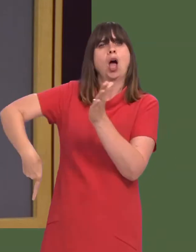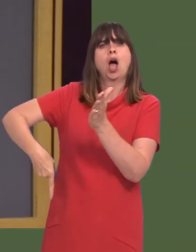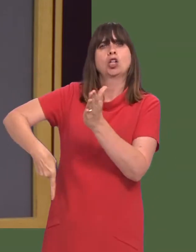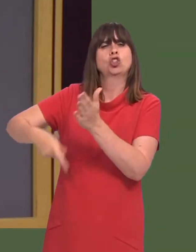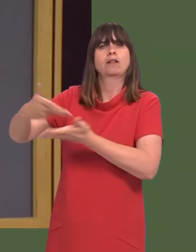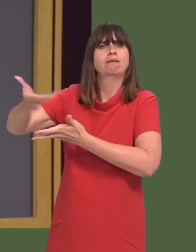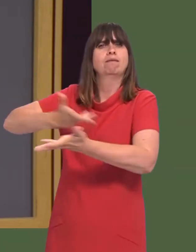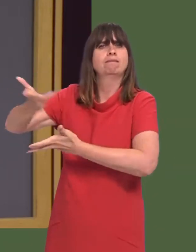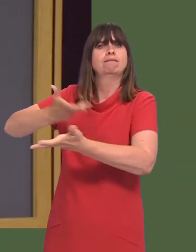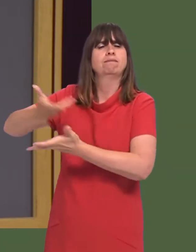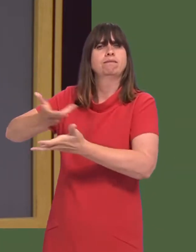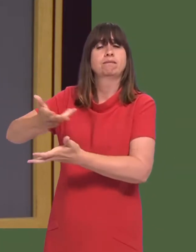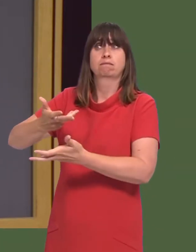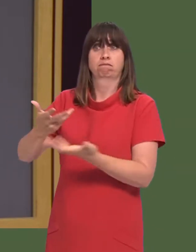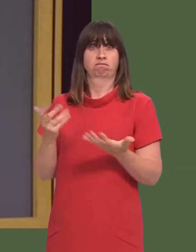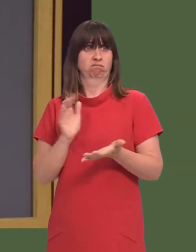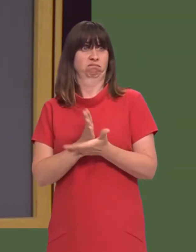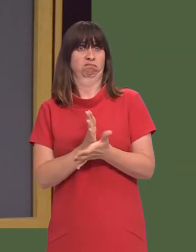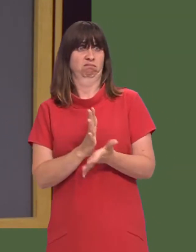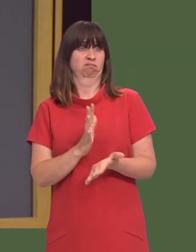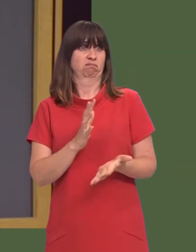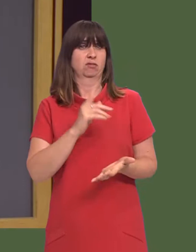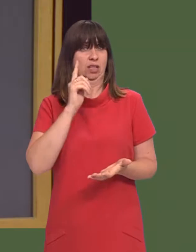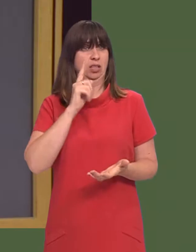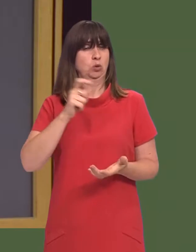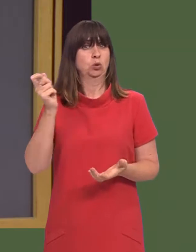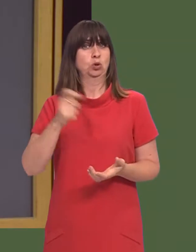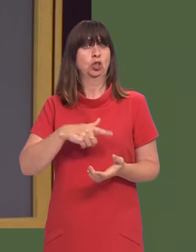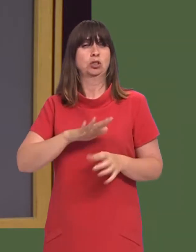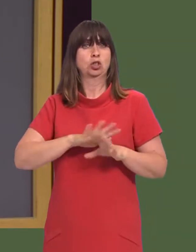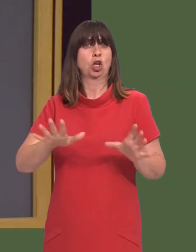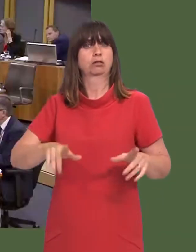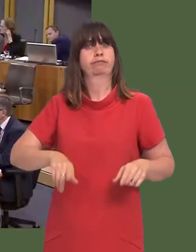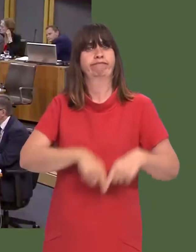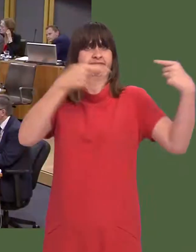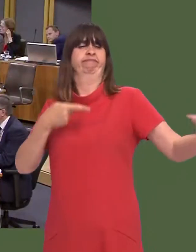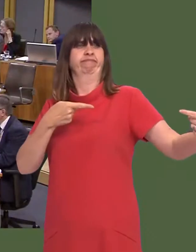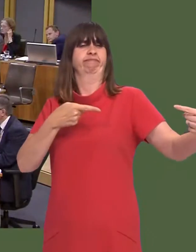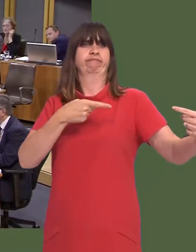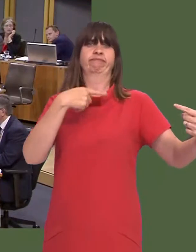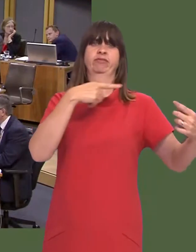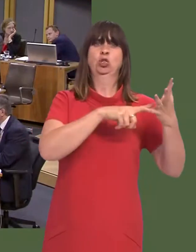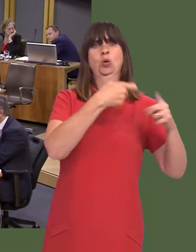between us. Simply using it as an opportunity to grandstand against the negotiating strategy of the UK